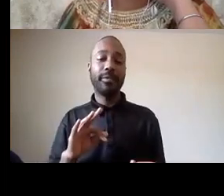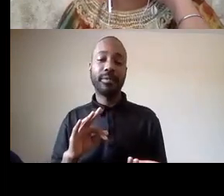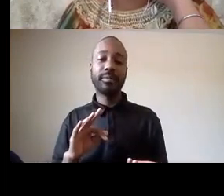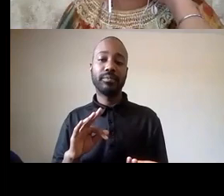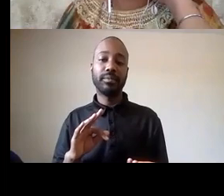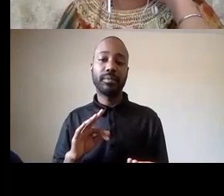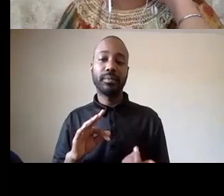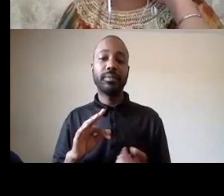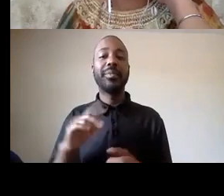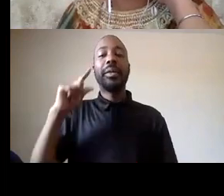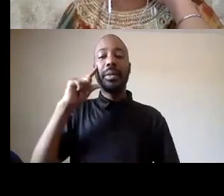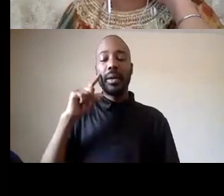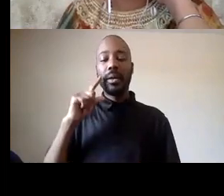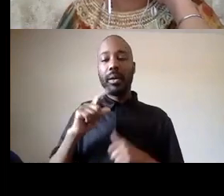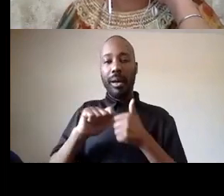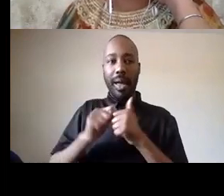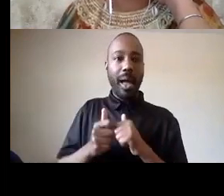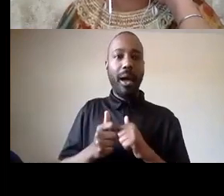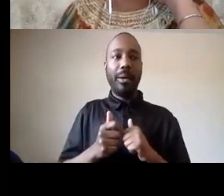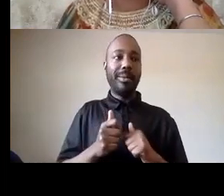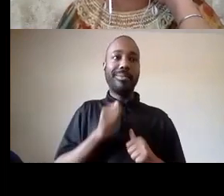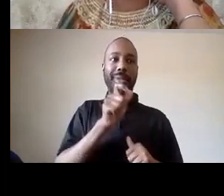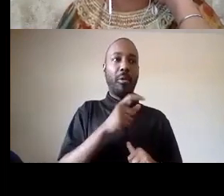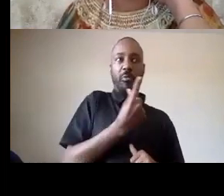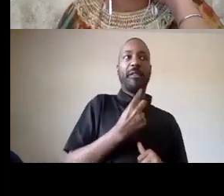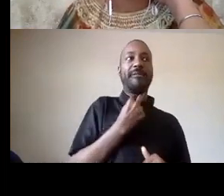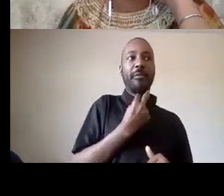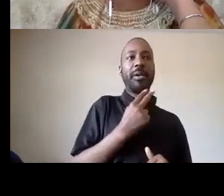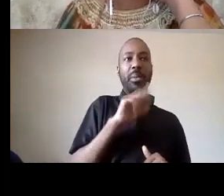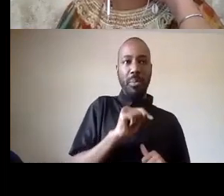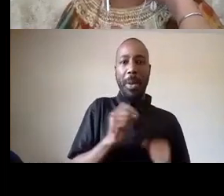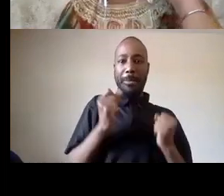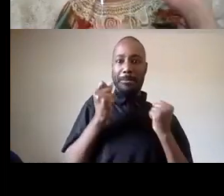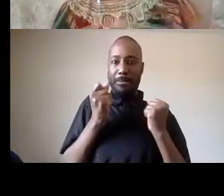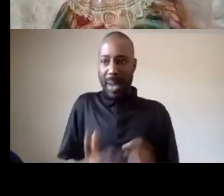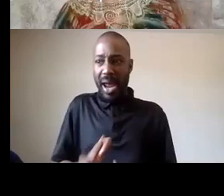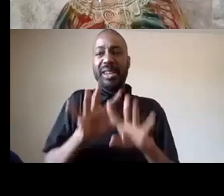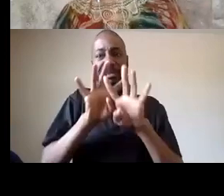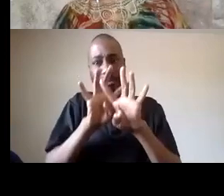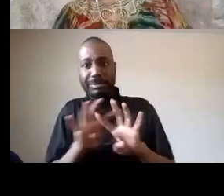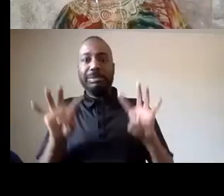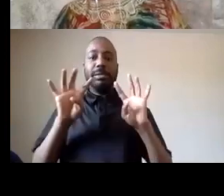uh chorus of voices can't be undermined we need everybody to be saying these